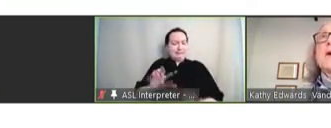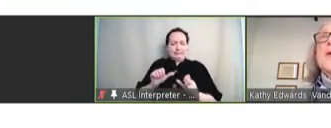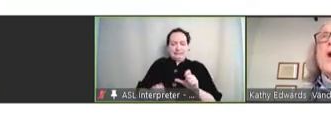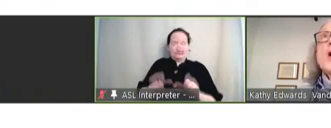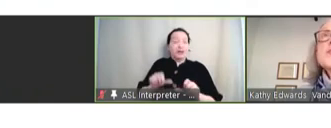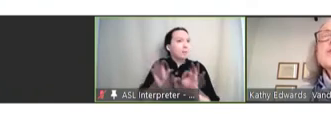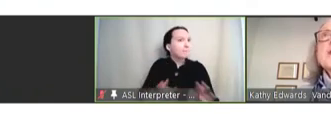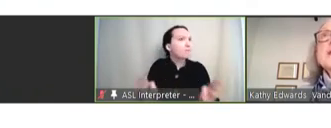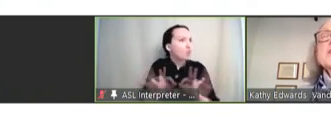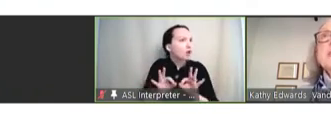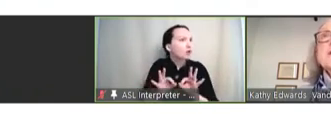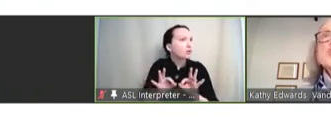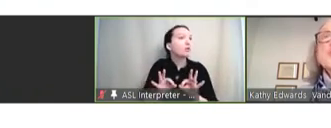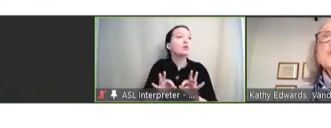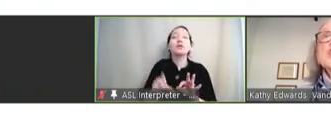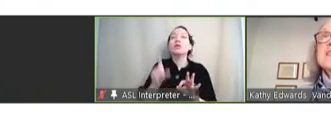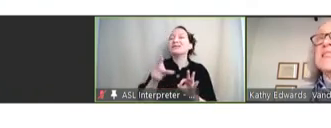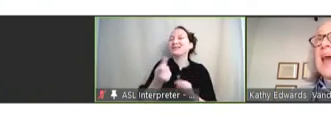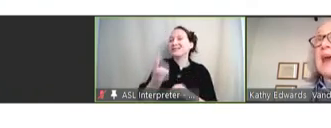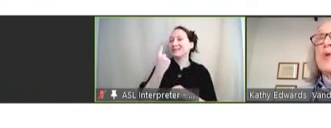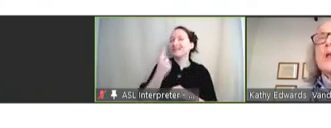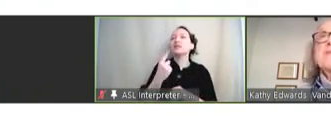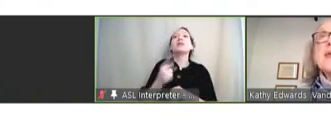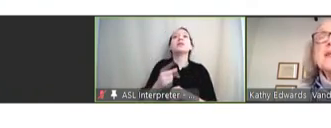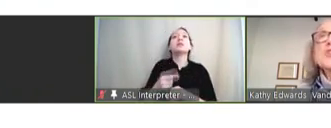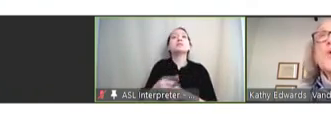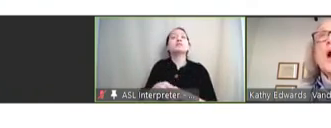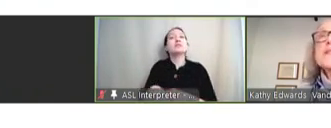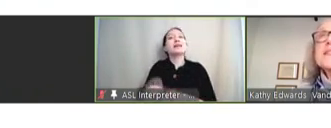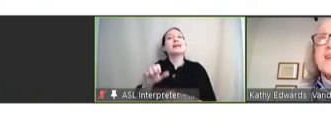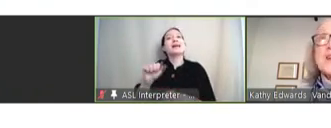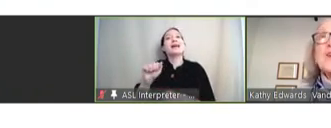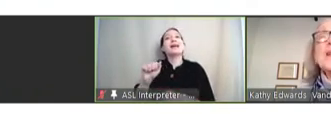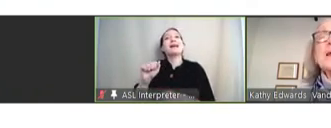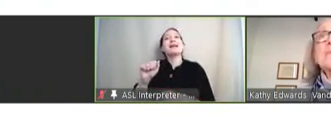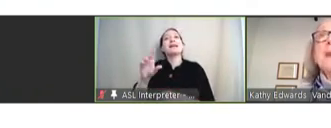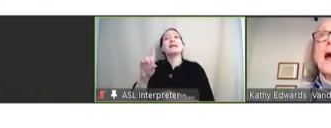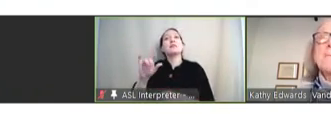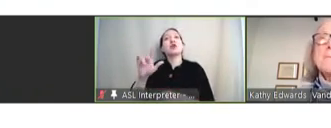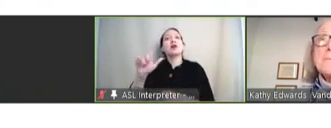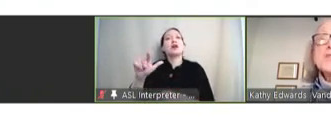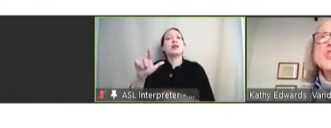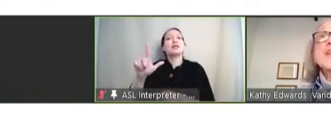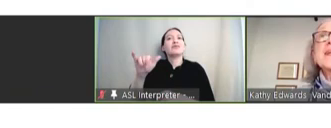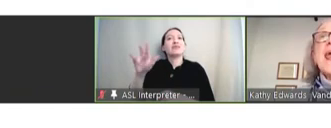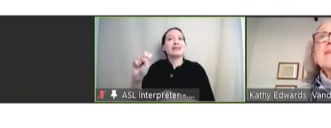But we also need to make sure, just as Admiral Levine so articulately mentioned,